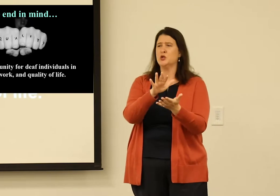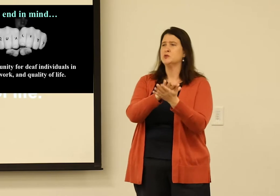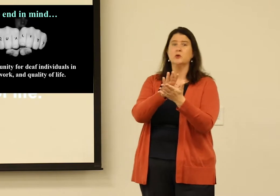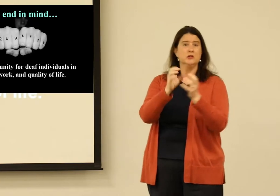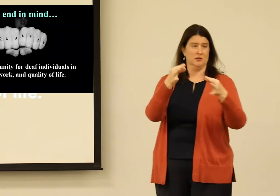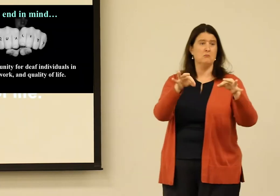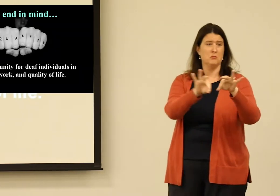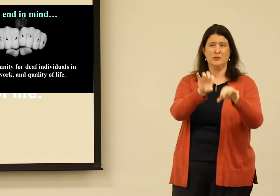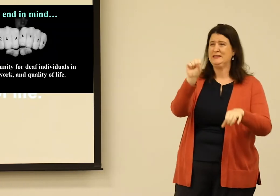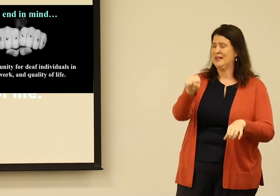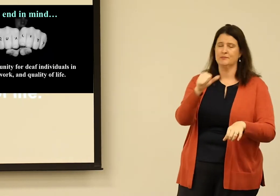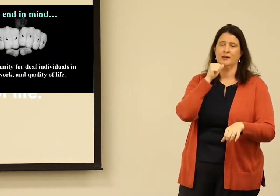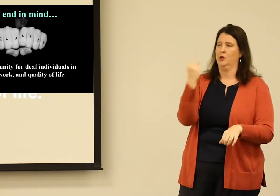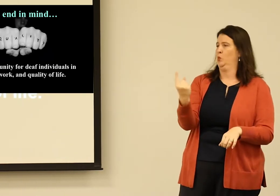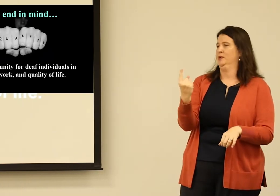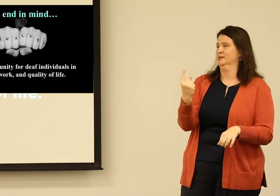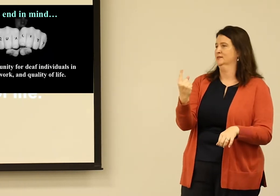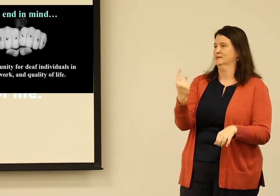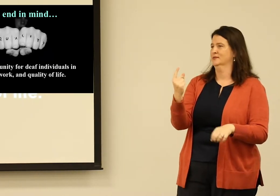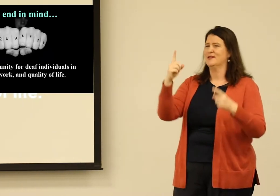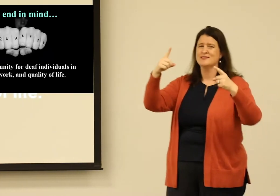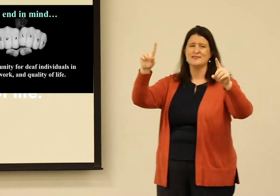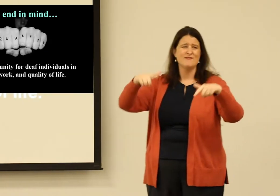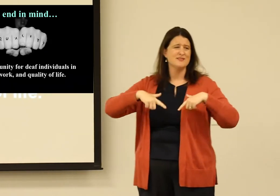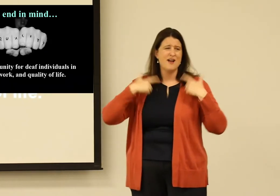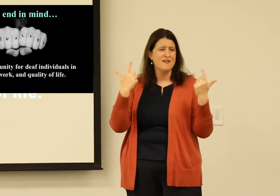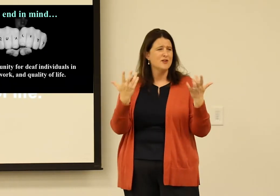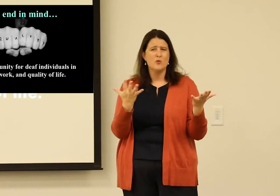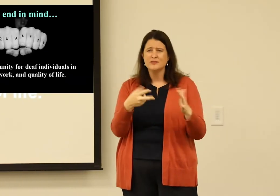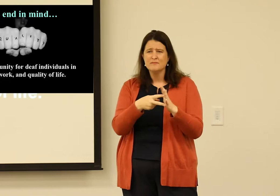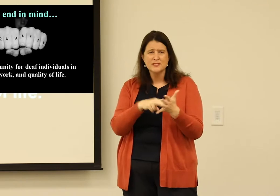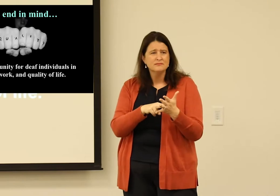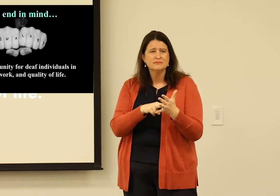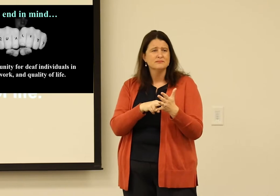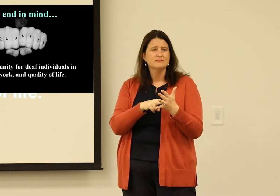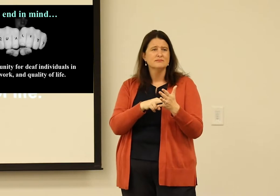It's not just in school, and we understand that school is important, but it's not the only indicator